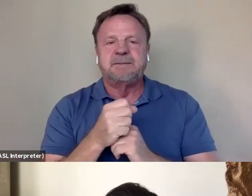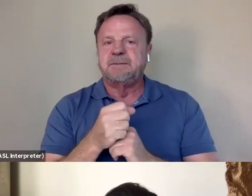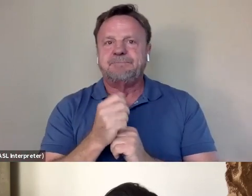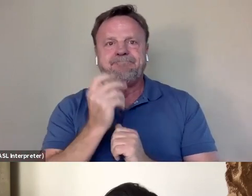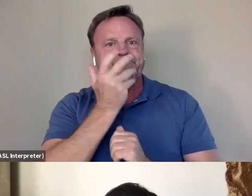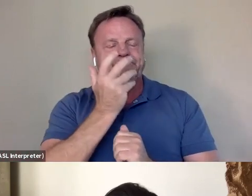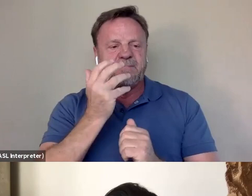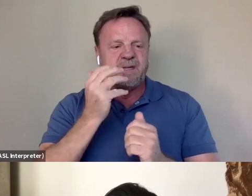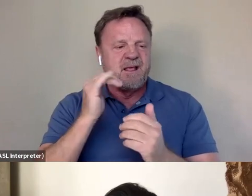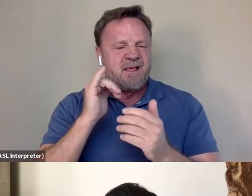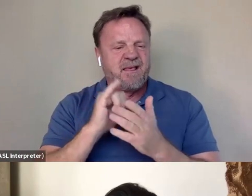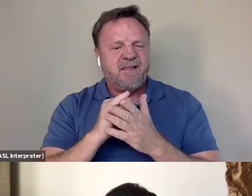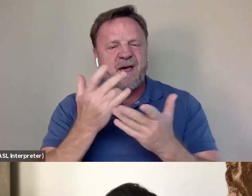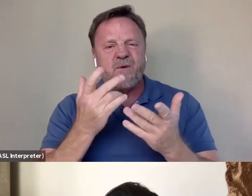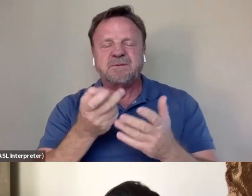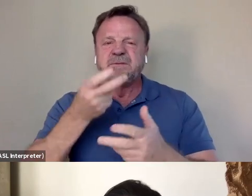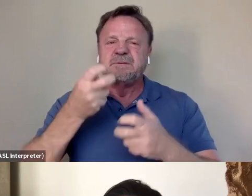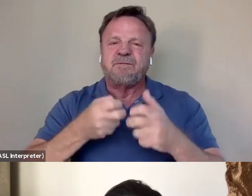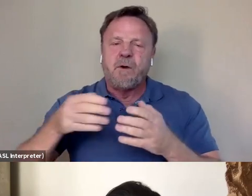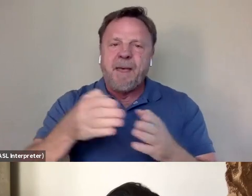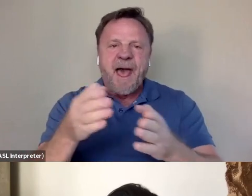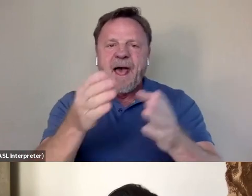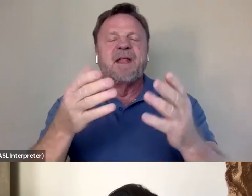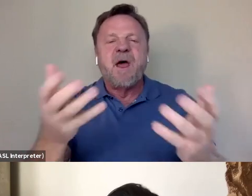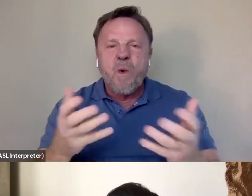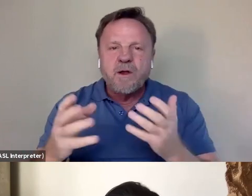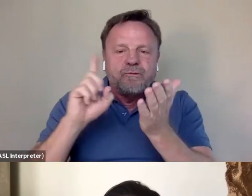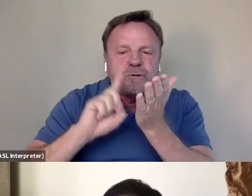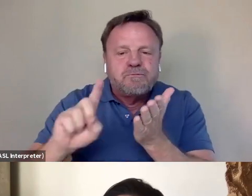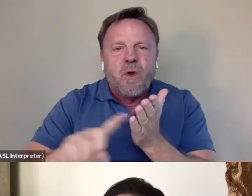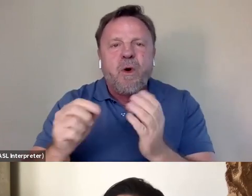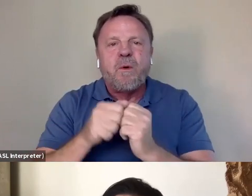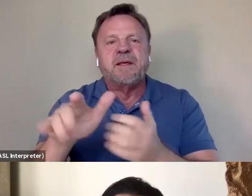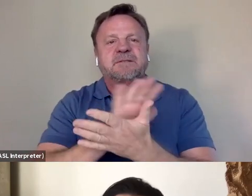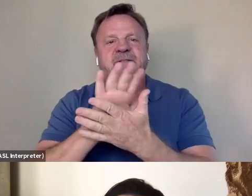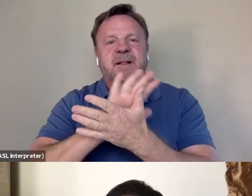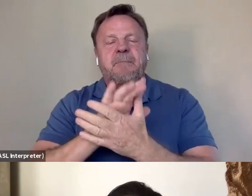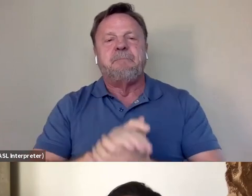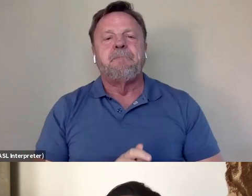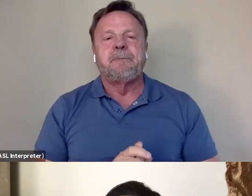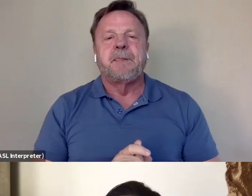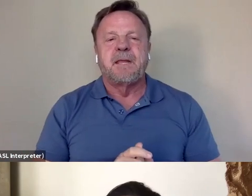was a path and journey that I really wanted to explore through this film. And so what was the starting point for you